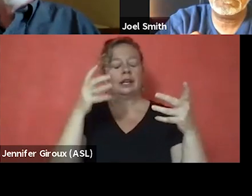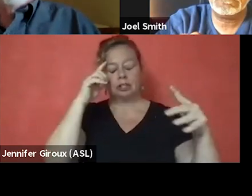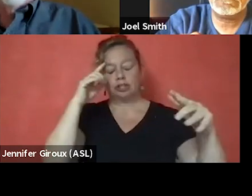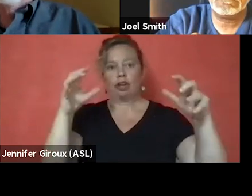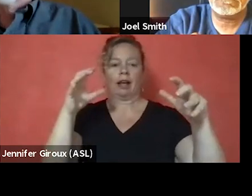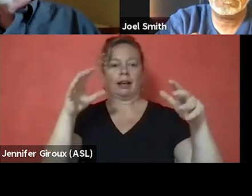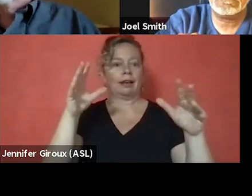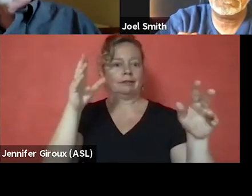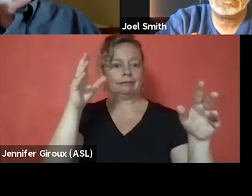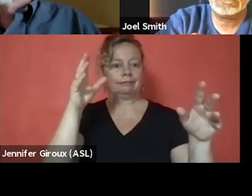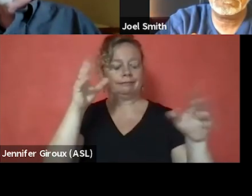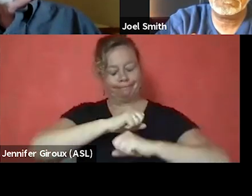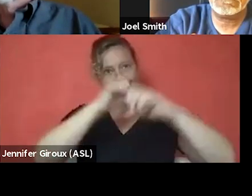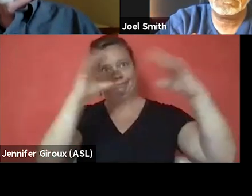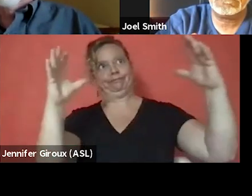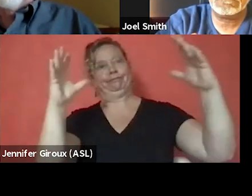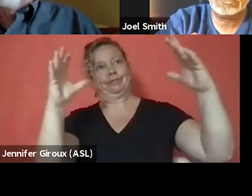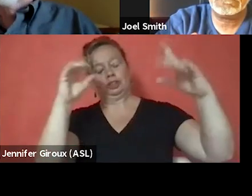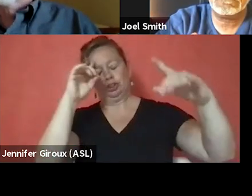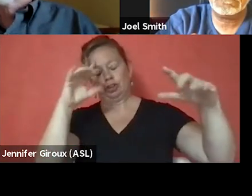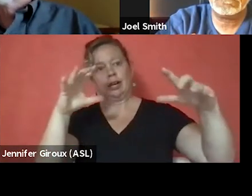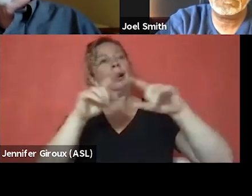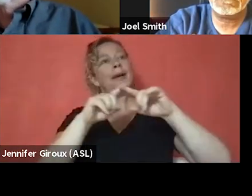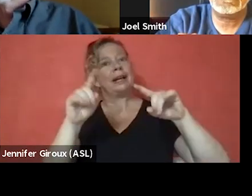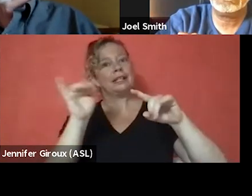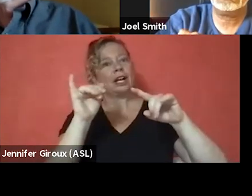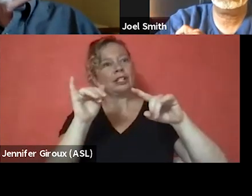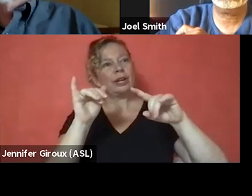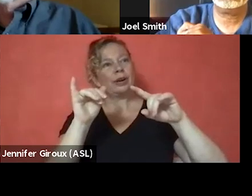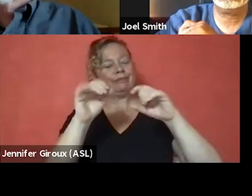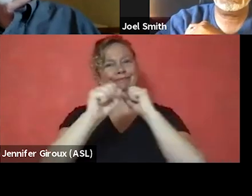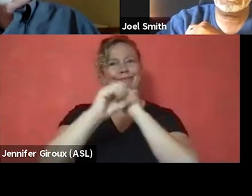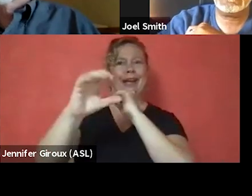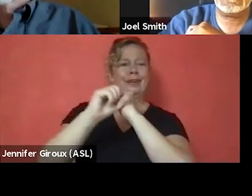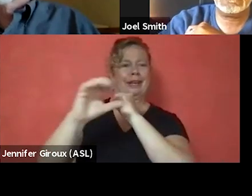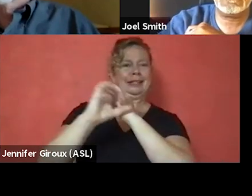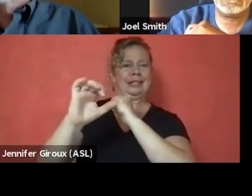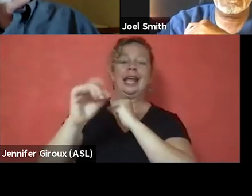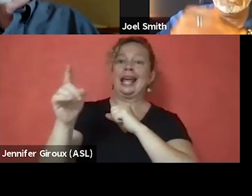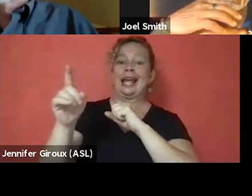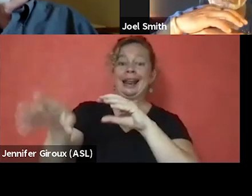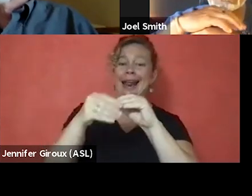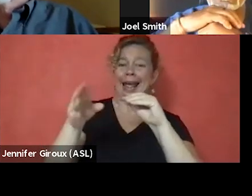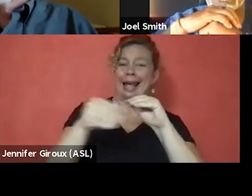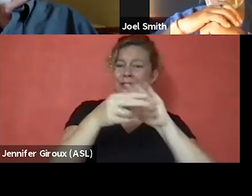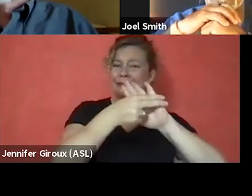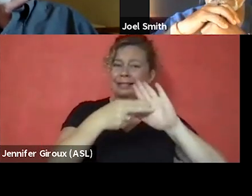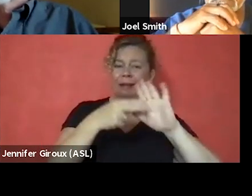I understand all that. But it's also exploitive and it adds to the stigma. Think about this.